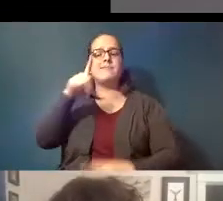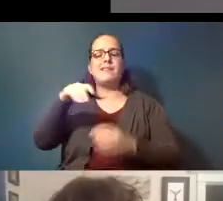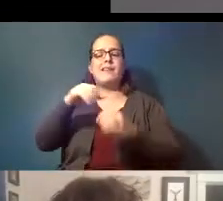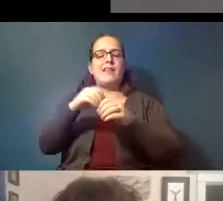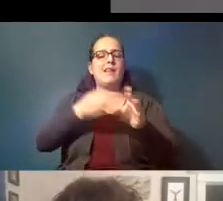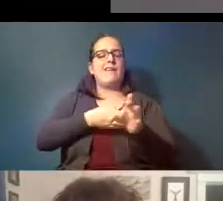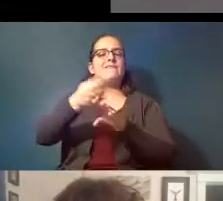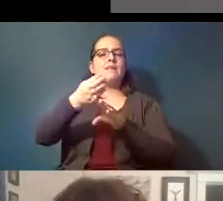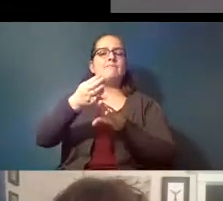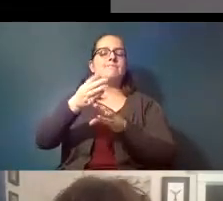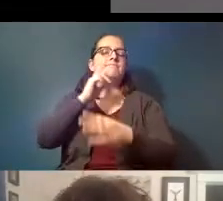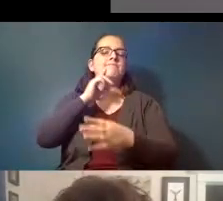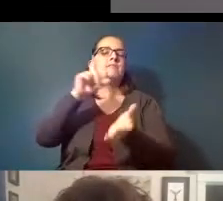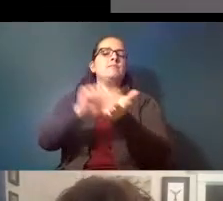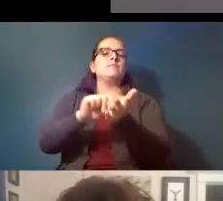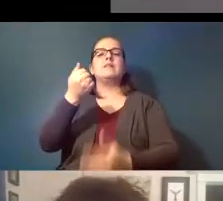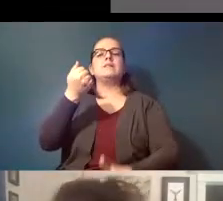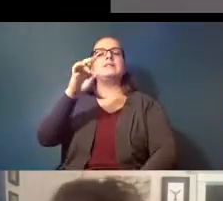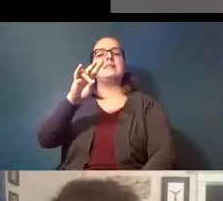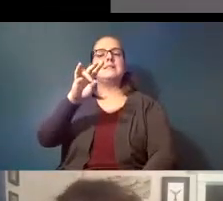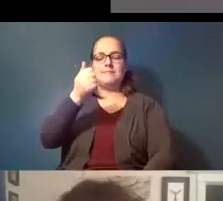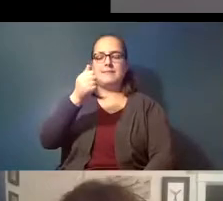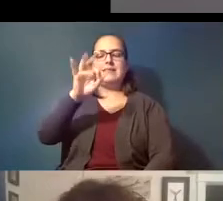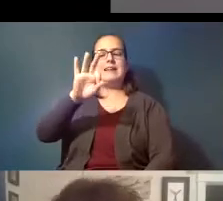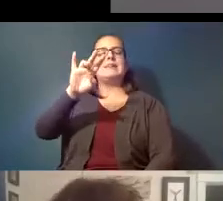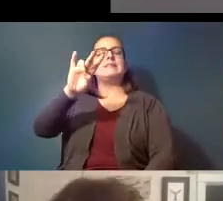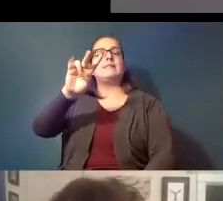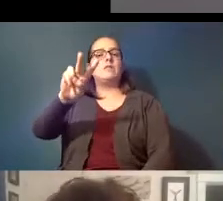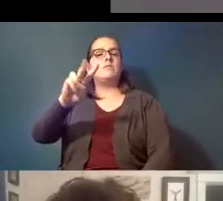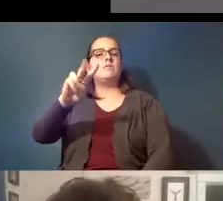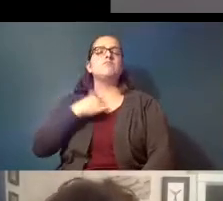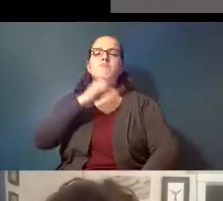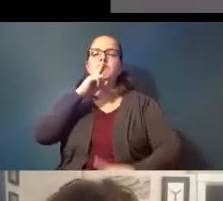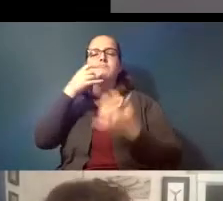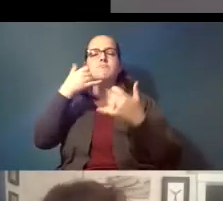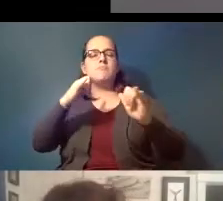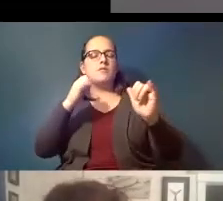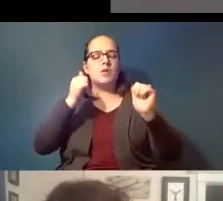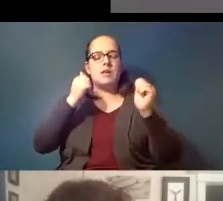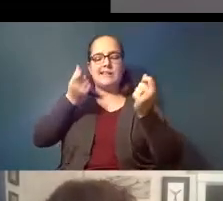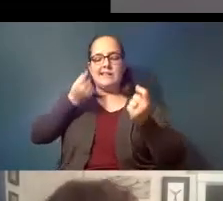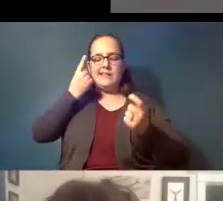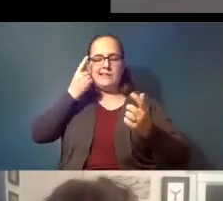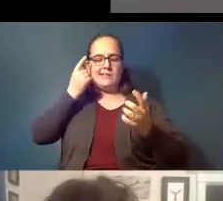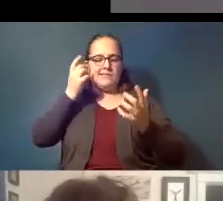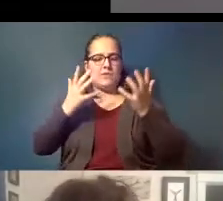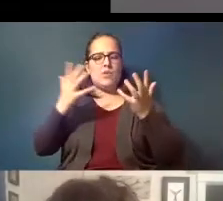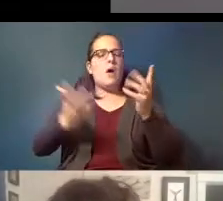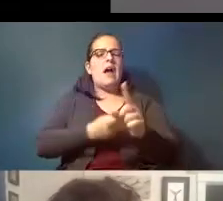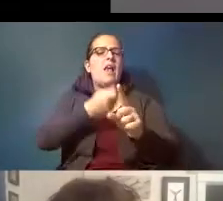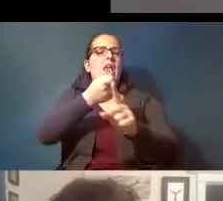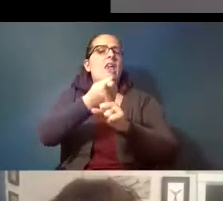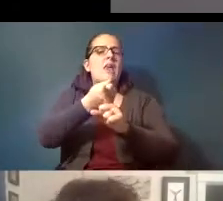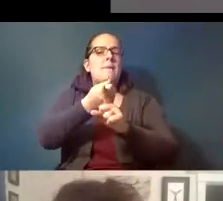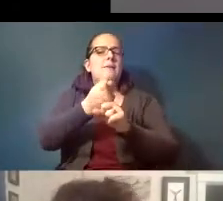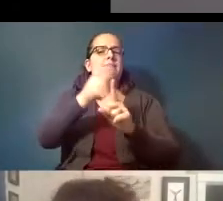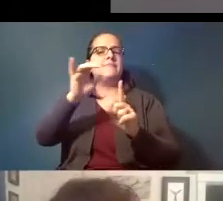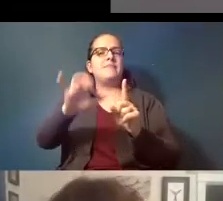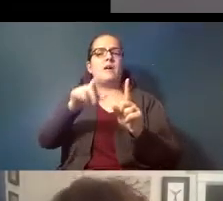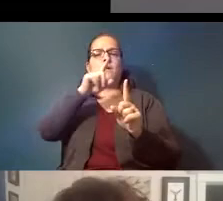was published in 1972 we're still really getting a handle on what impact these really ubiquitous